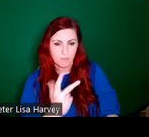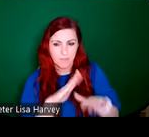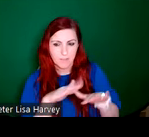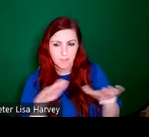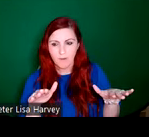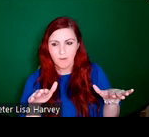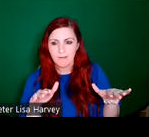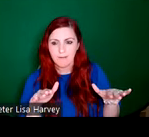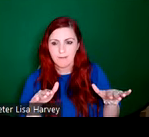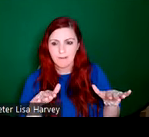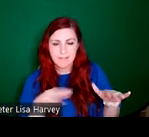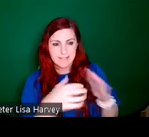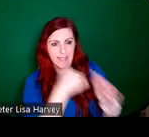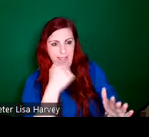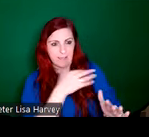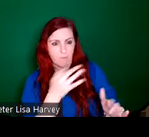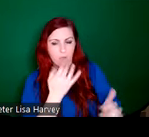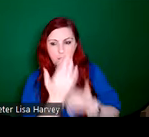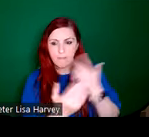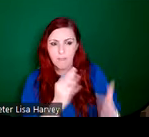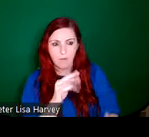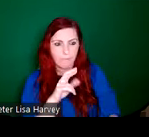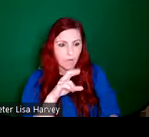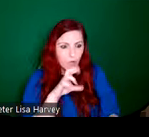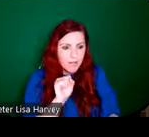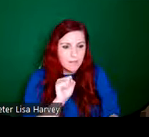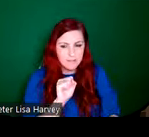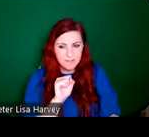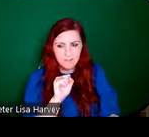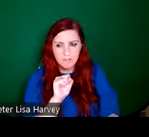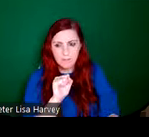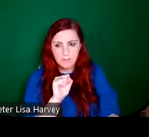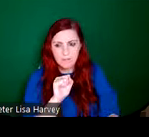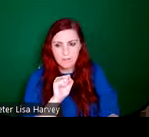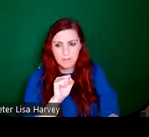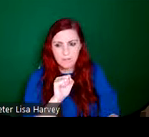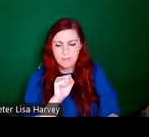furnace. So it seems kind of like an appropriate one for Evie Hone herself had a